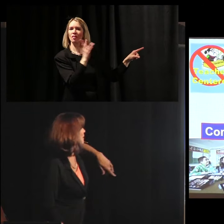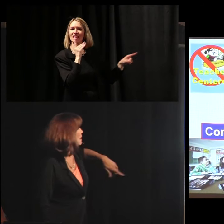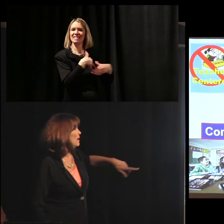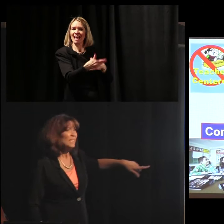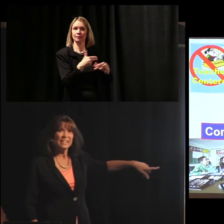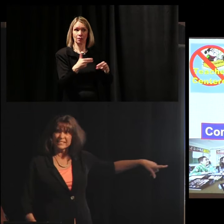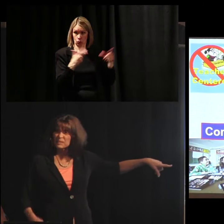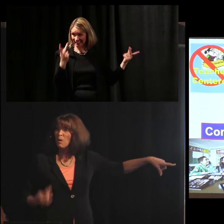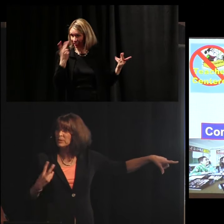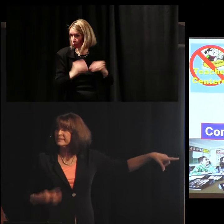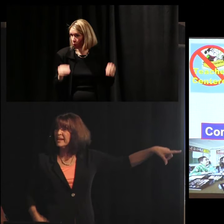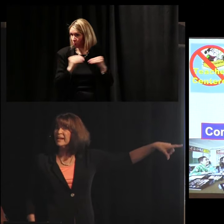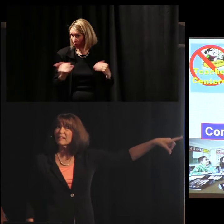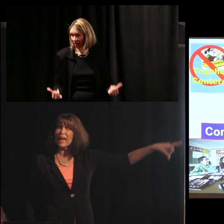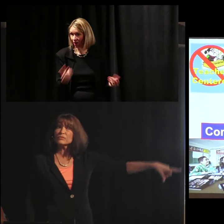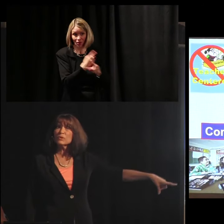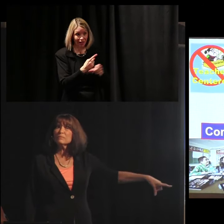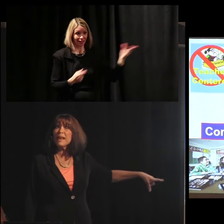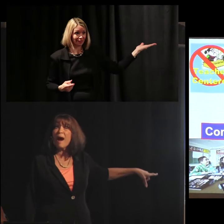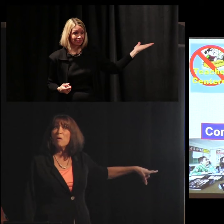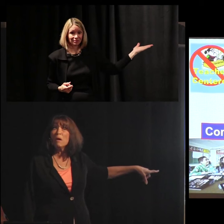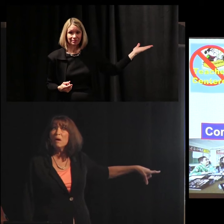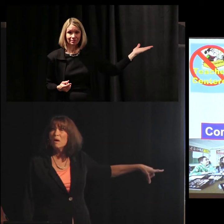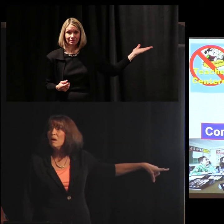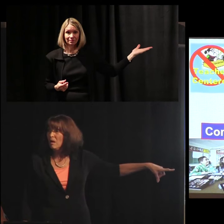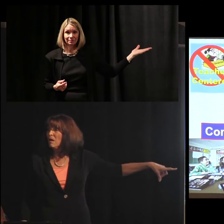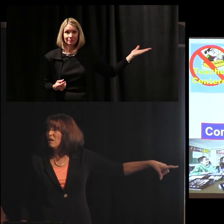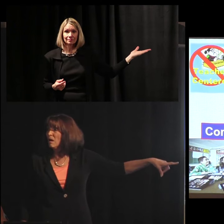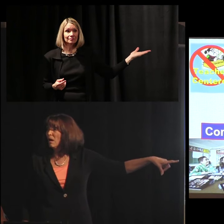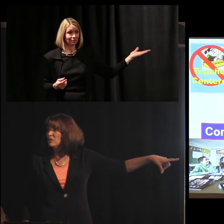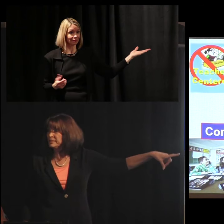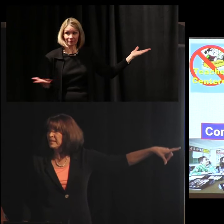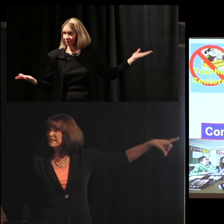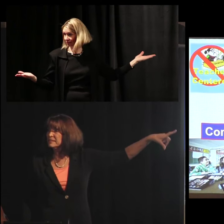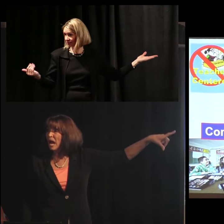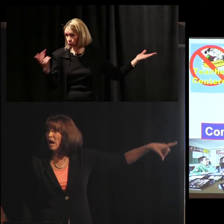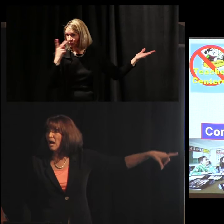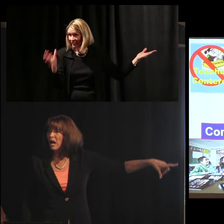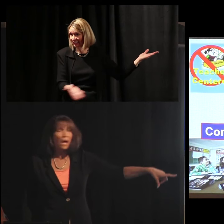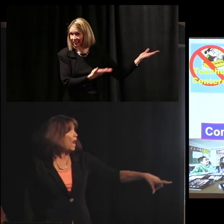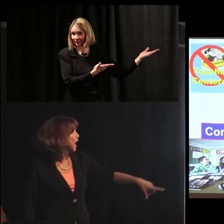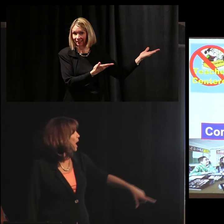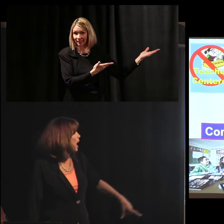Is this what we're seeing in classrooms now?